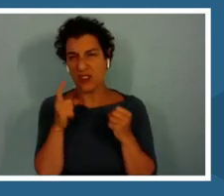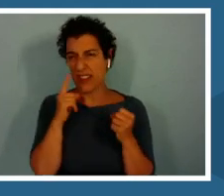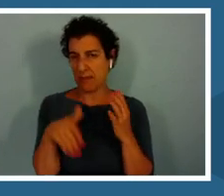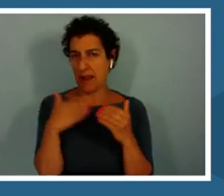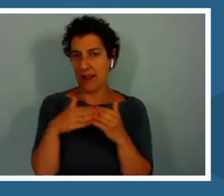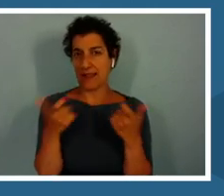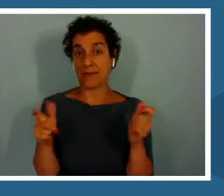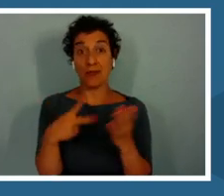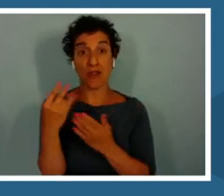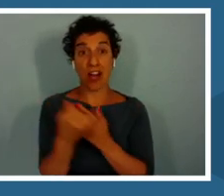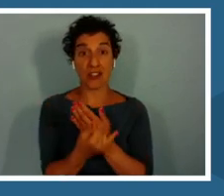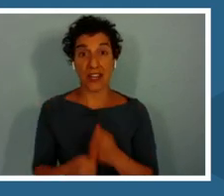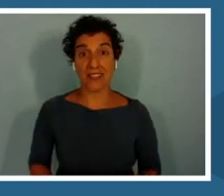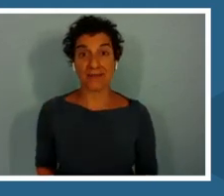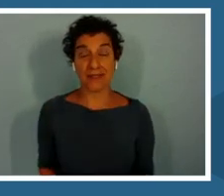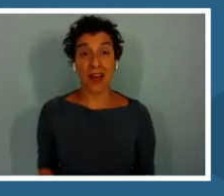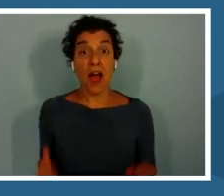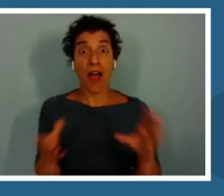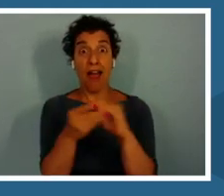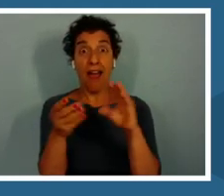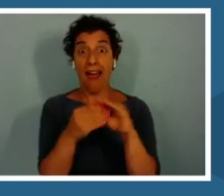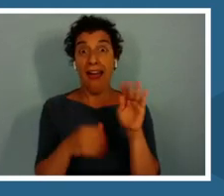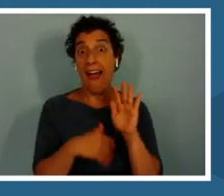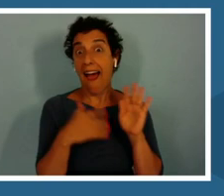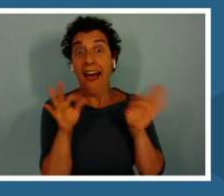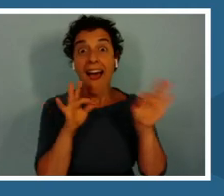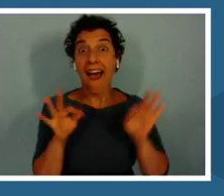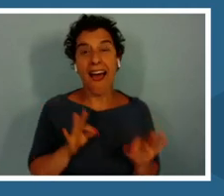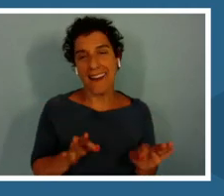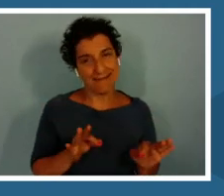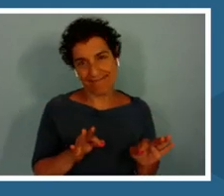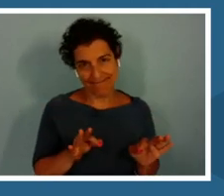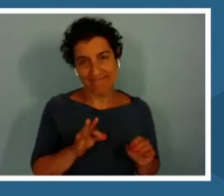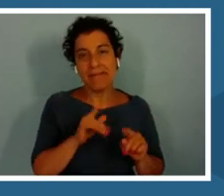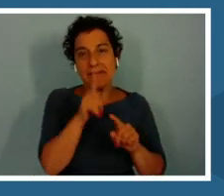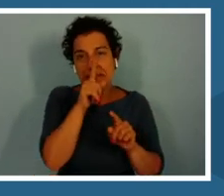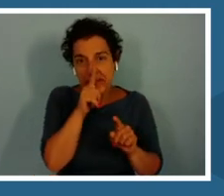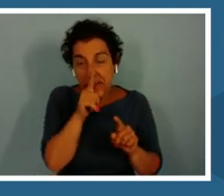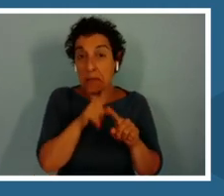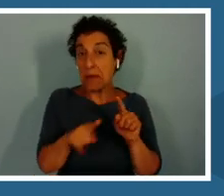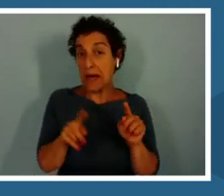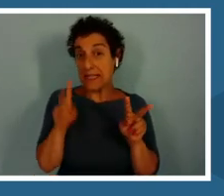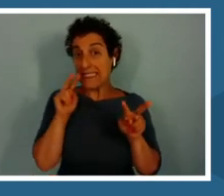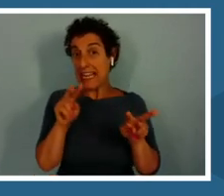I can't say much about it right now but stay tuned.